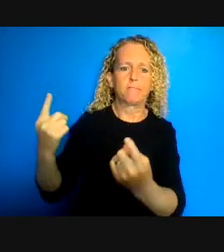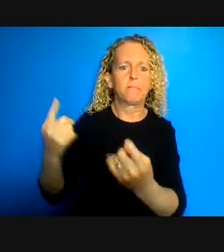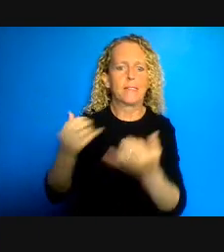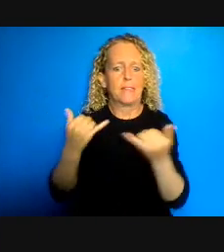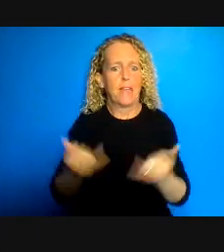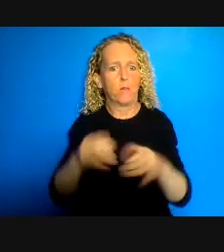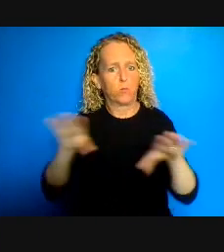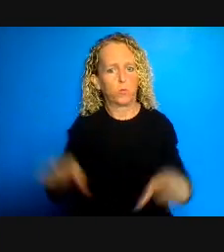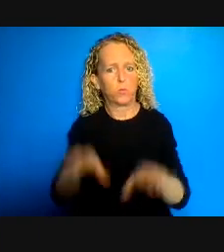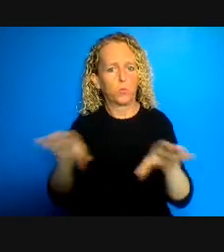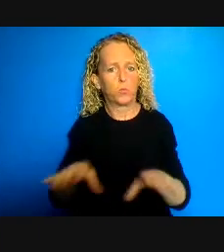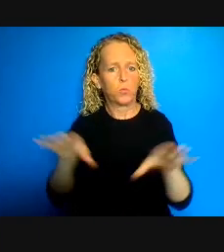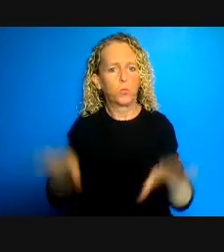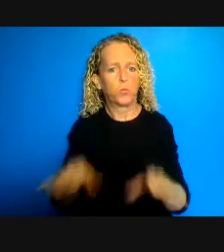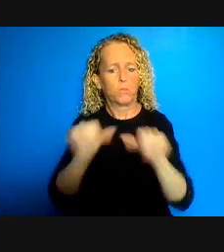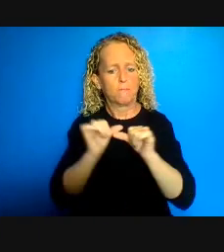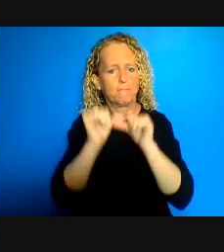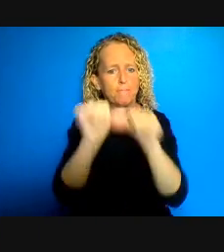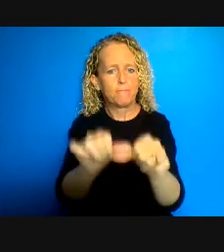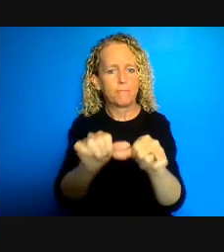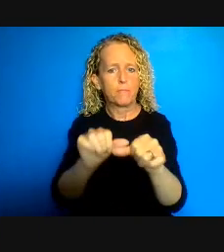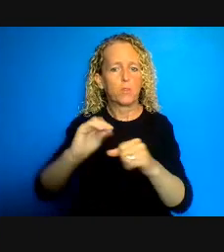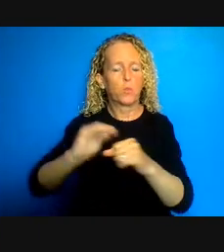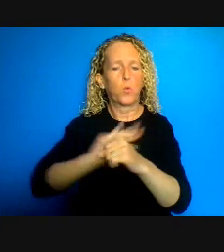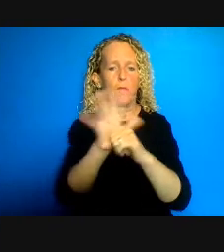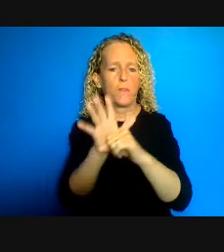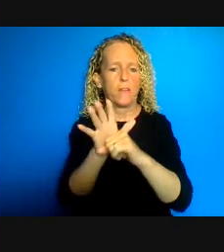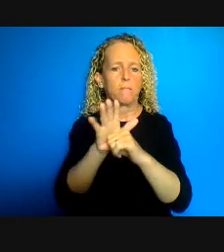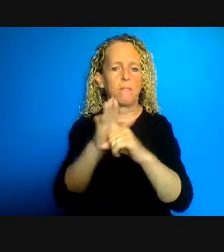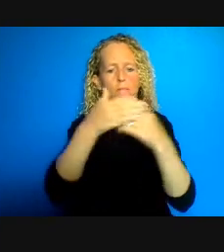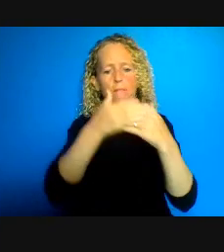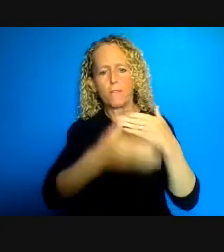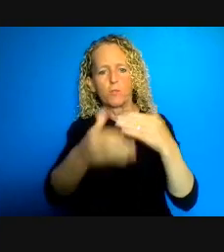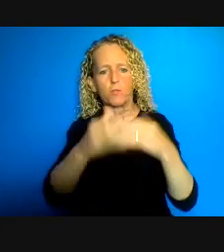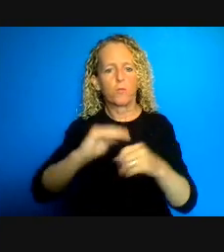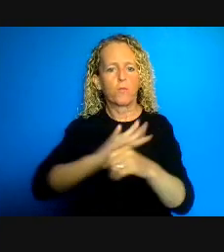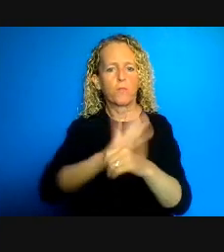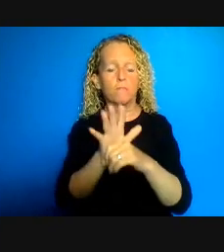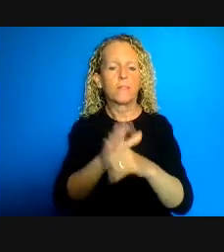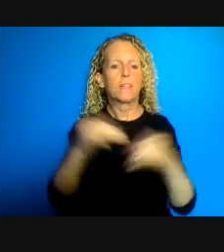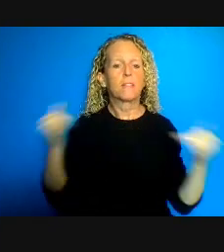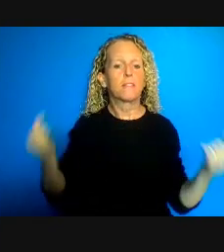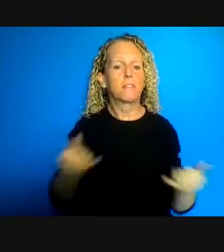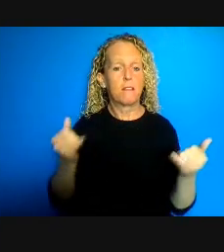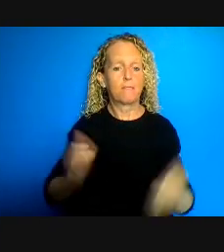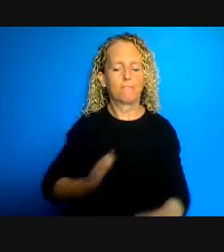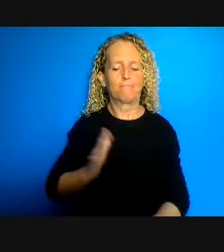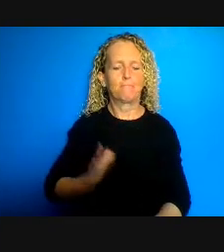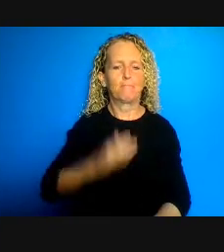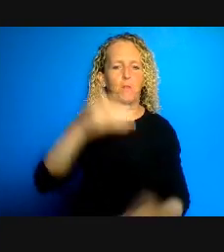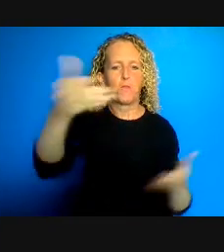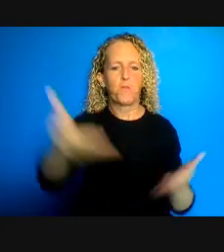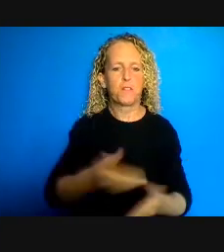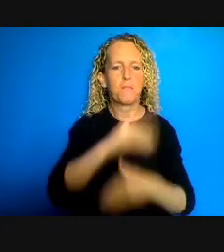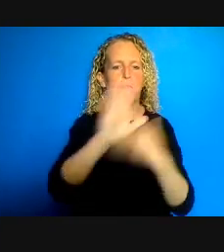post COVID. I'd like now to officially welcome only viewers into my home and to